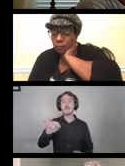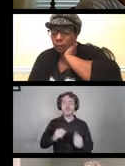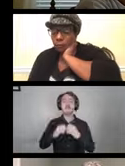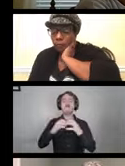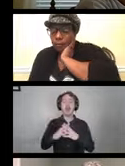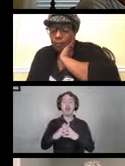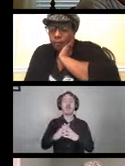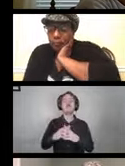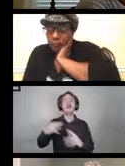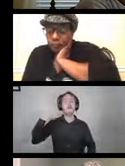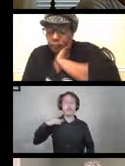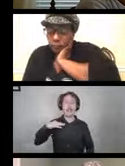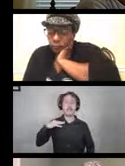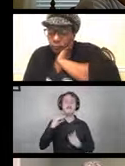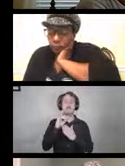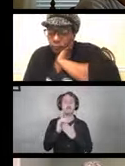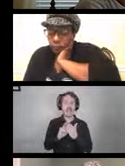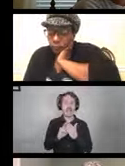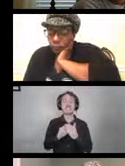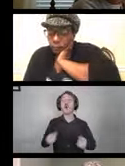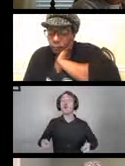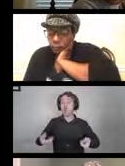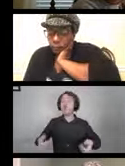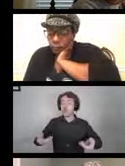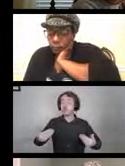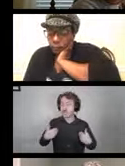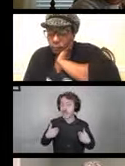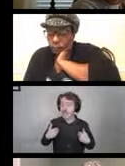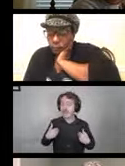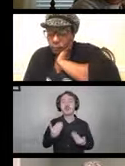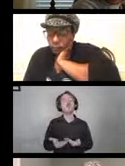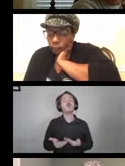offers very practical helpful recommendations